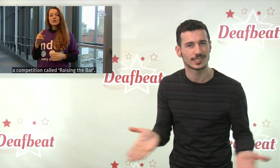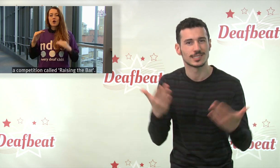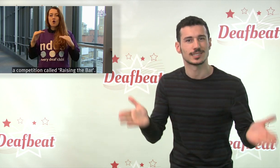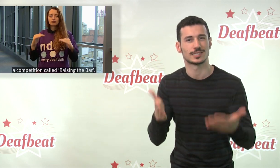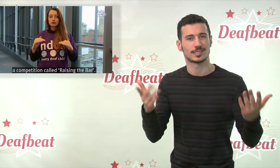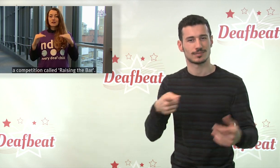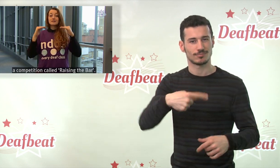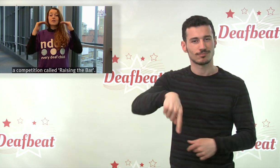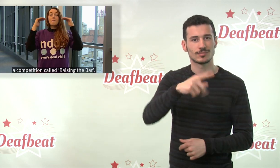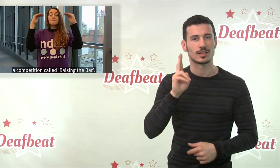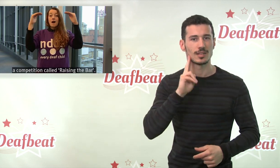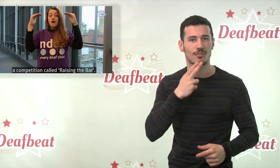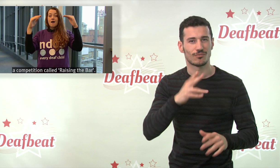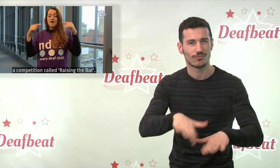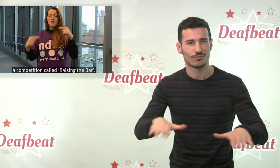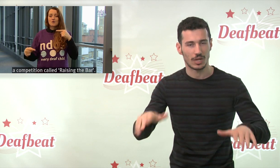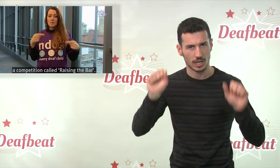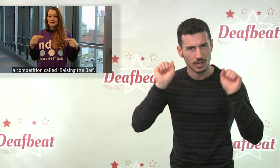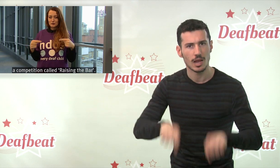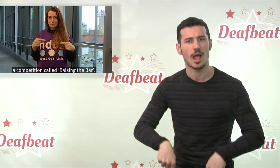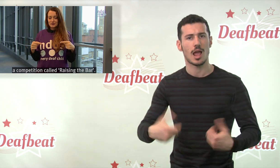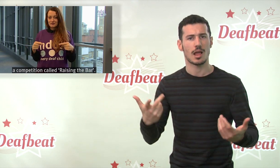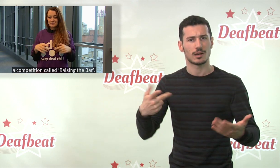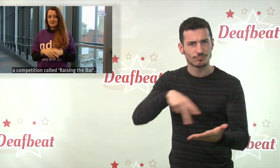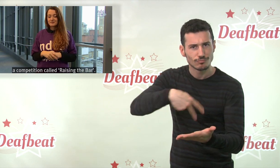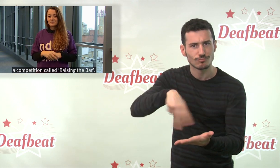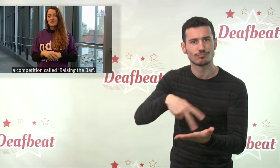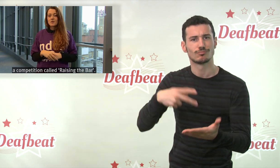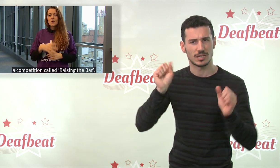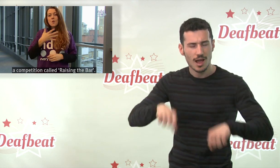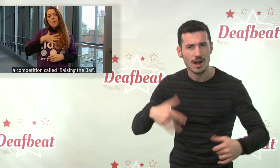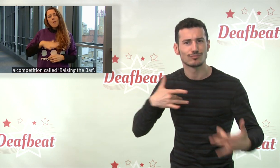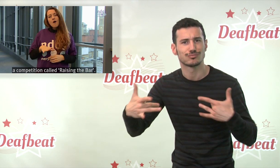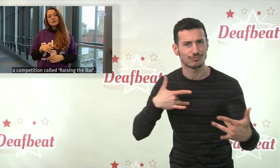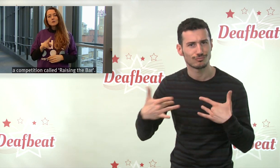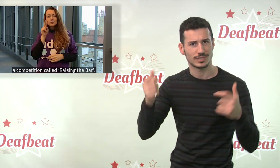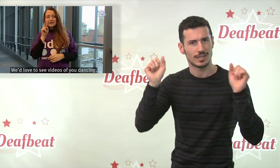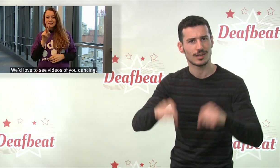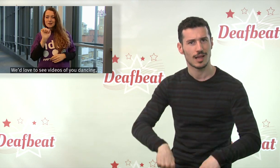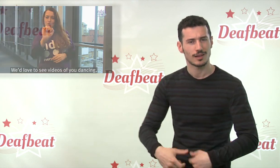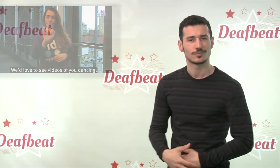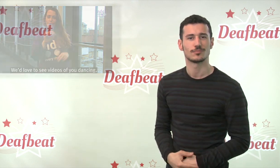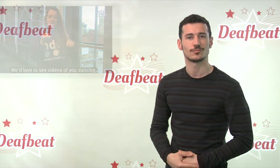else and they just need the right support.